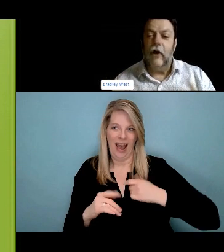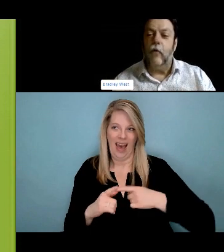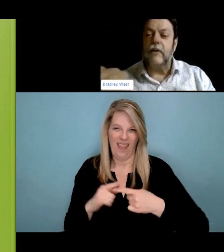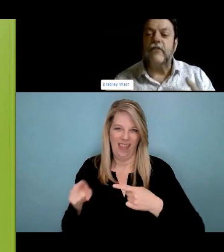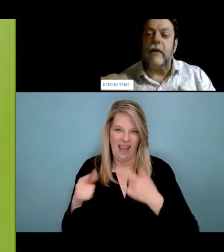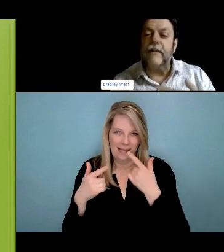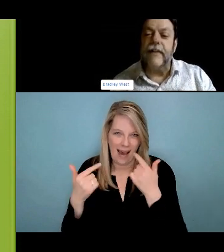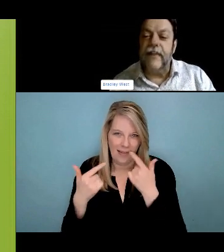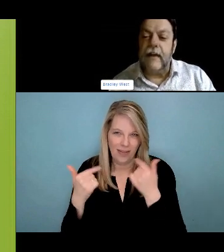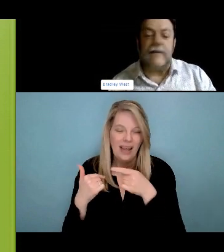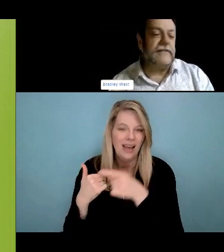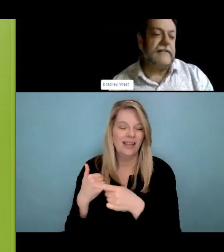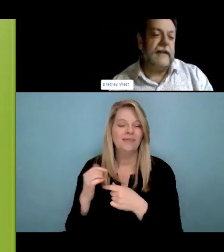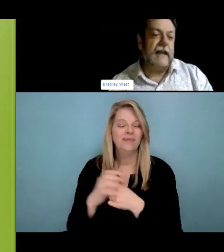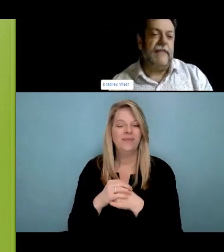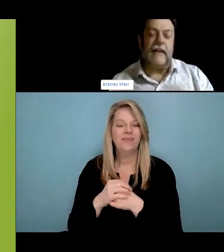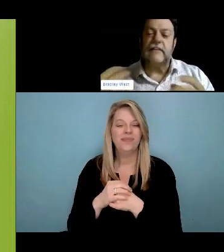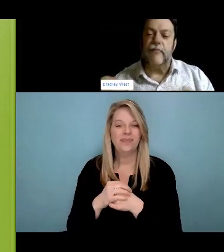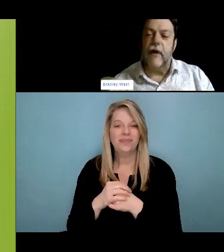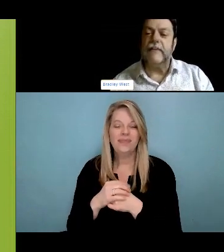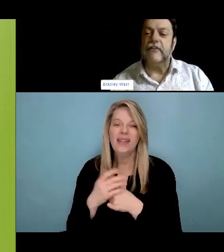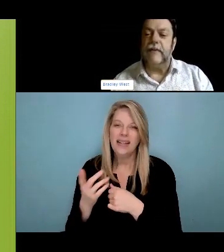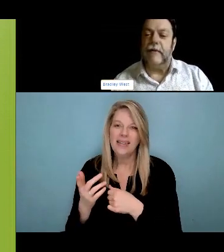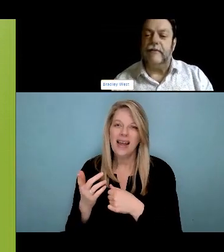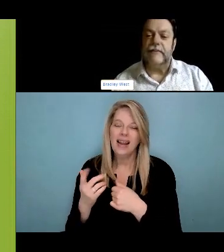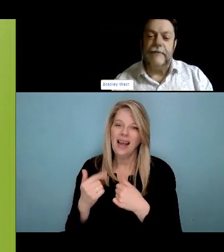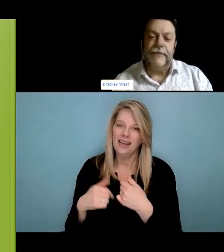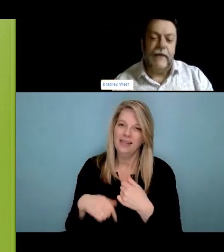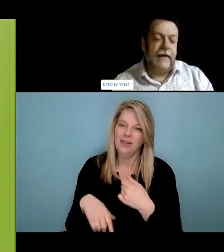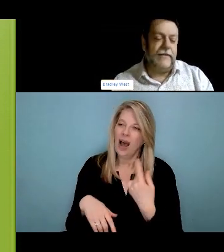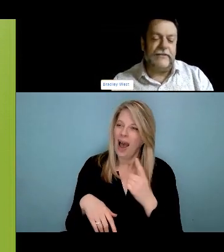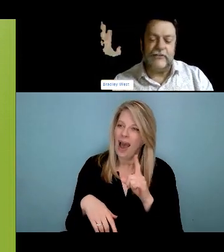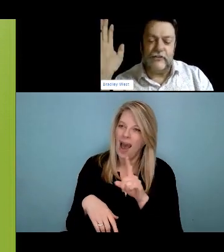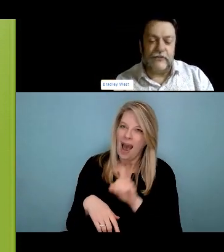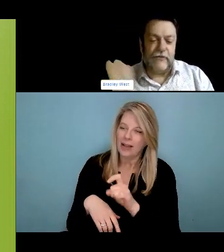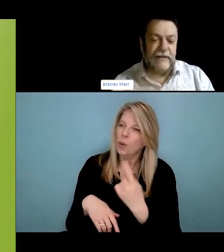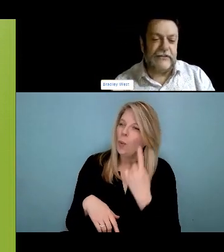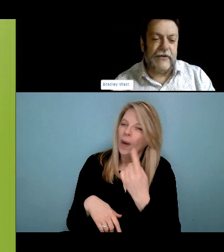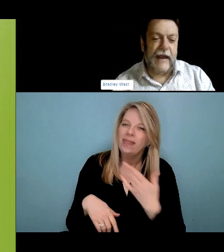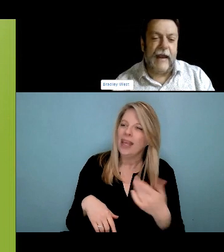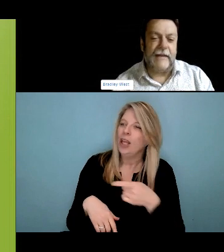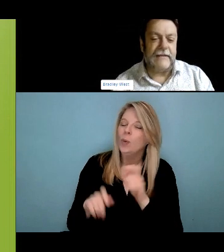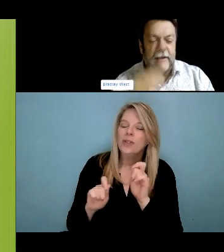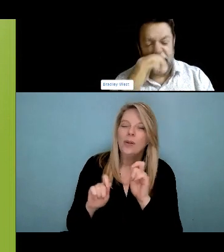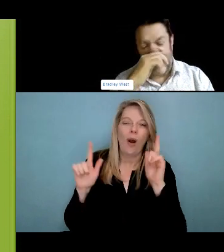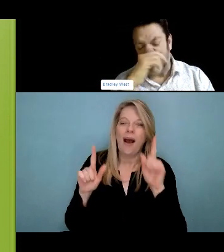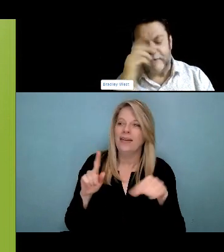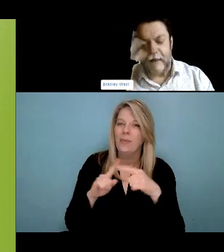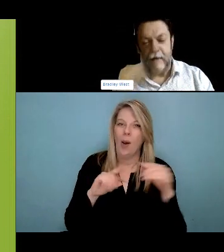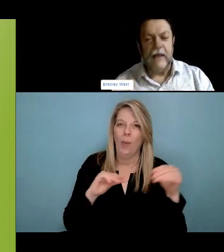A lot of these things that are going on for people have nothing to do with me and it's